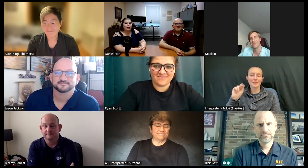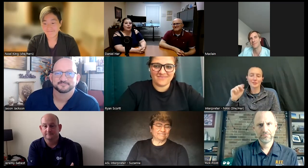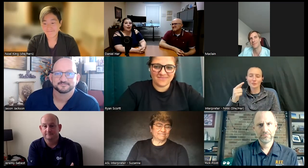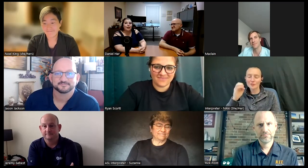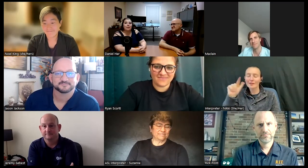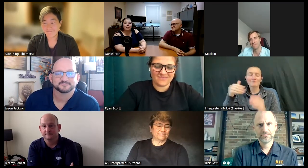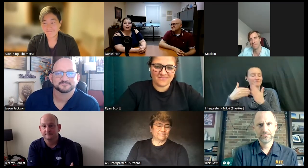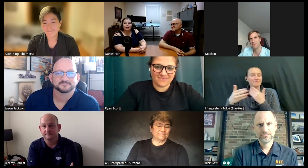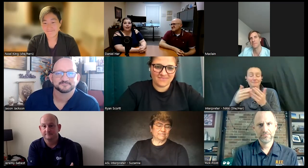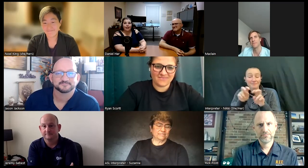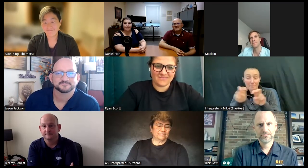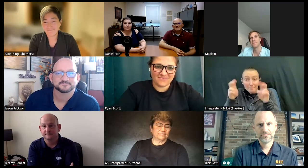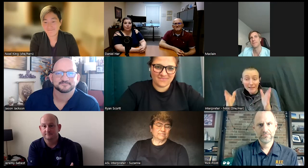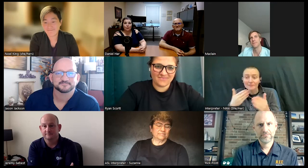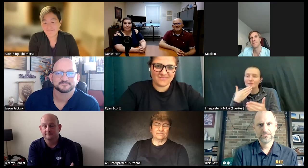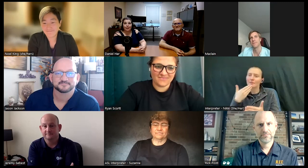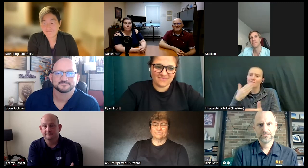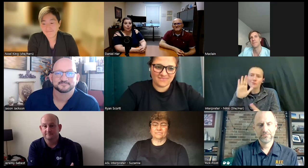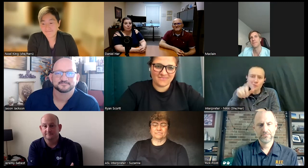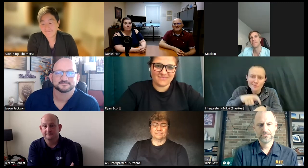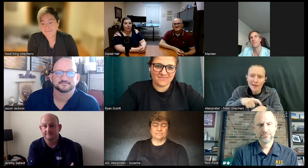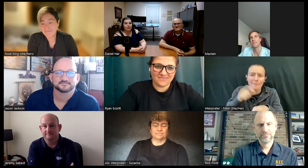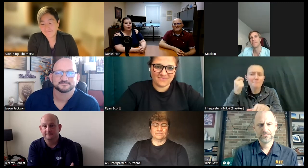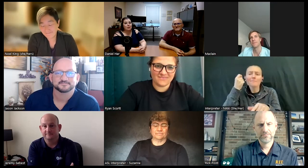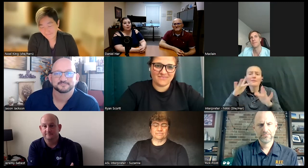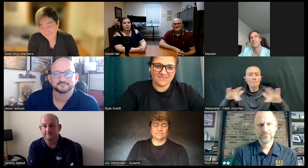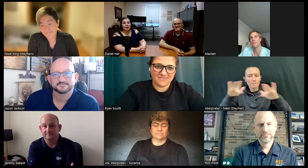for all your time this again has been recorded it will be posted for people to